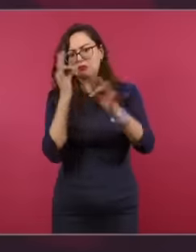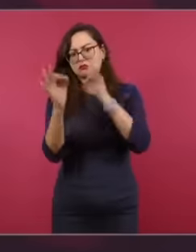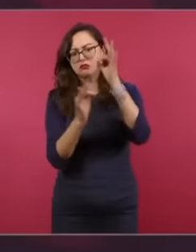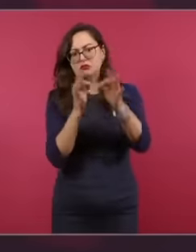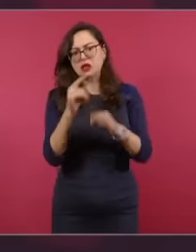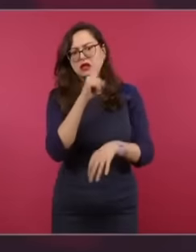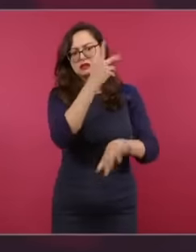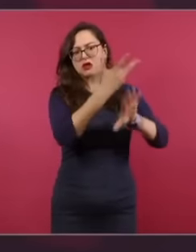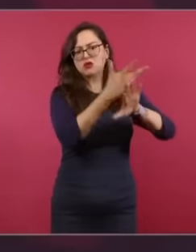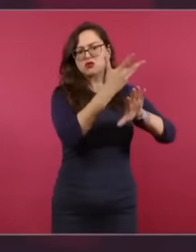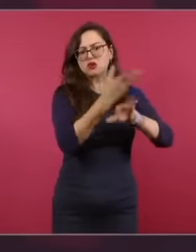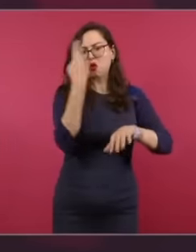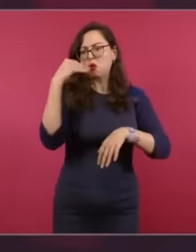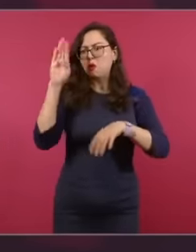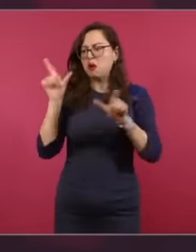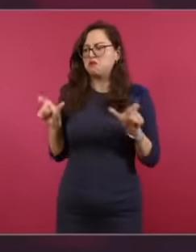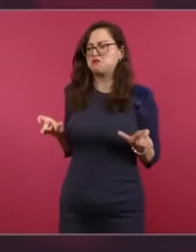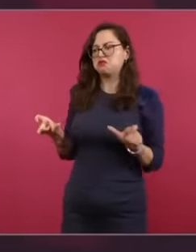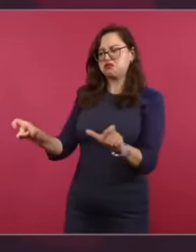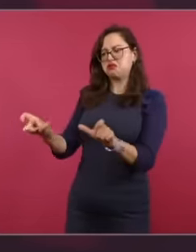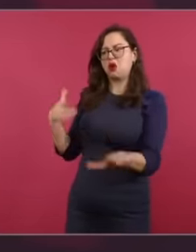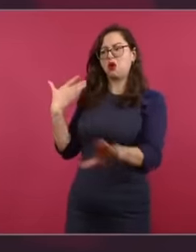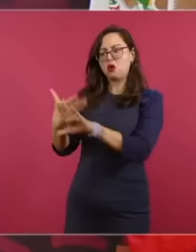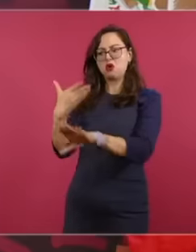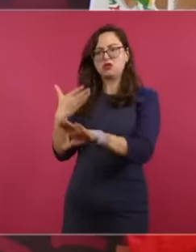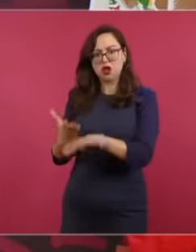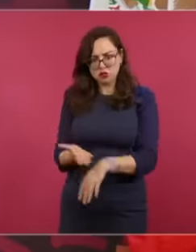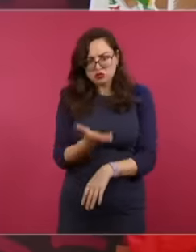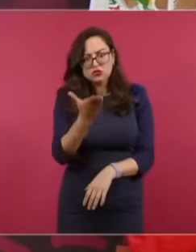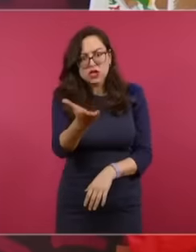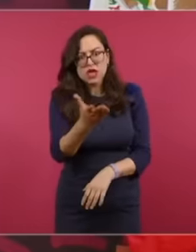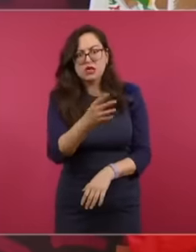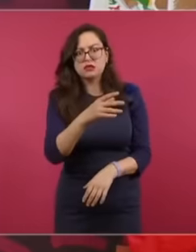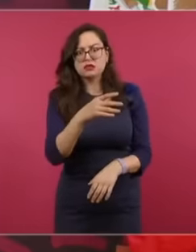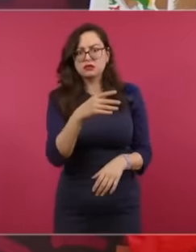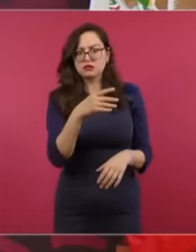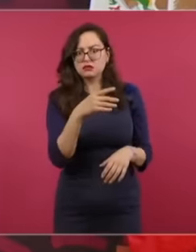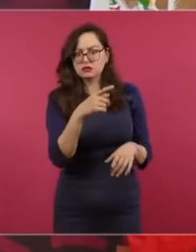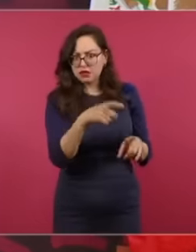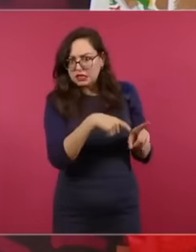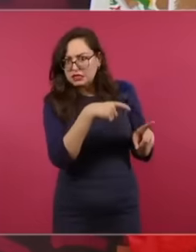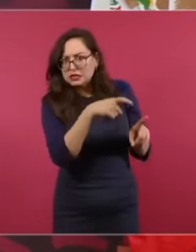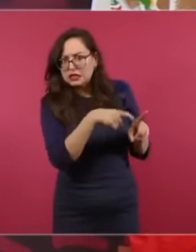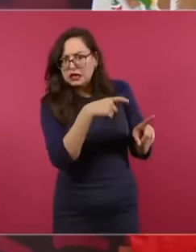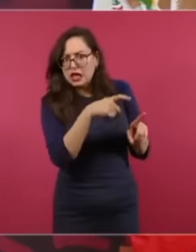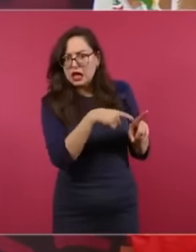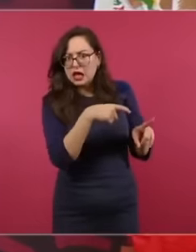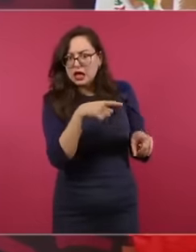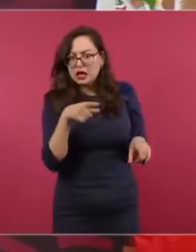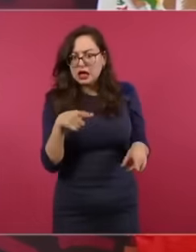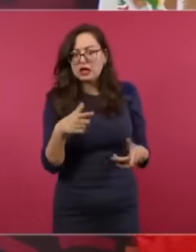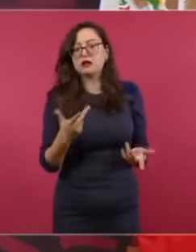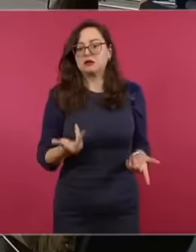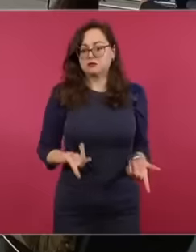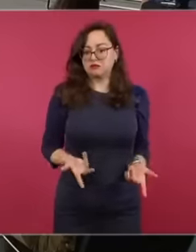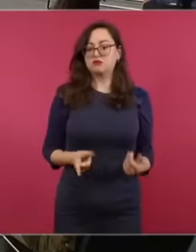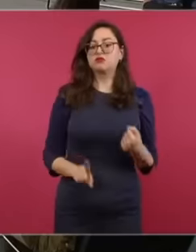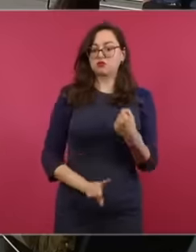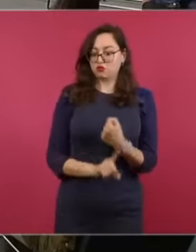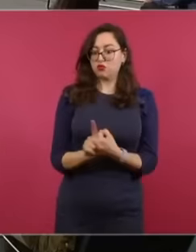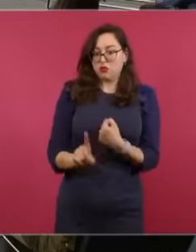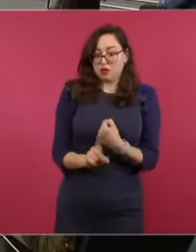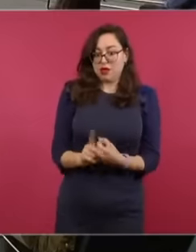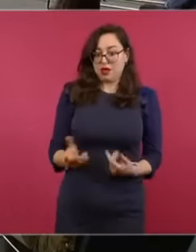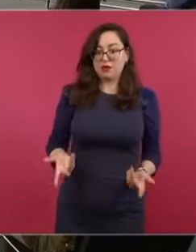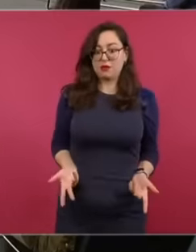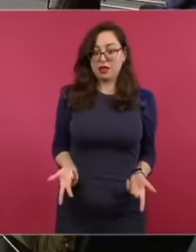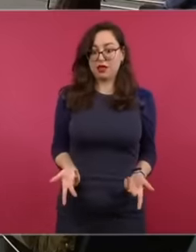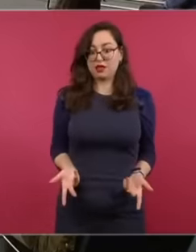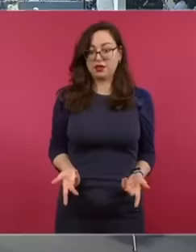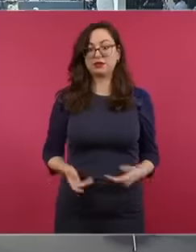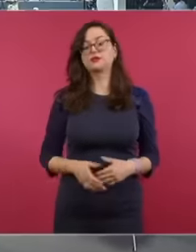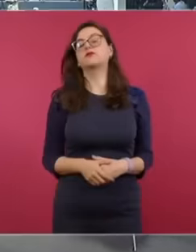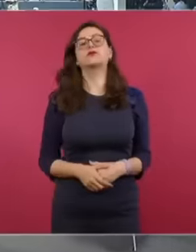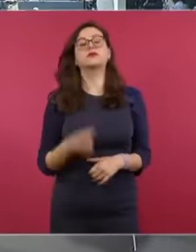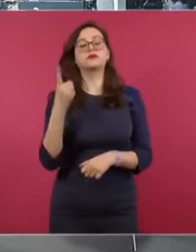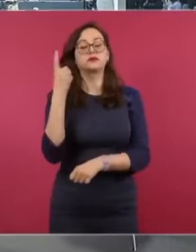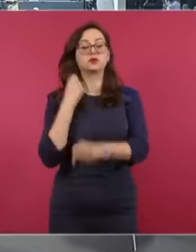Cuba Because that is part of the problem the main ads with figures from the